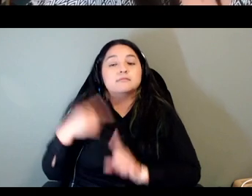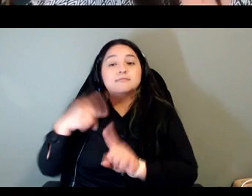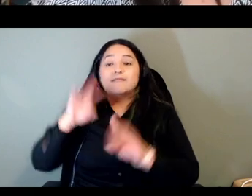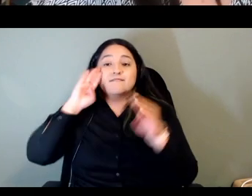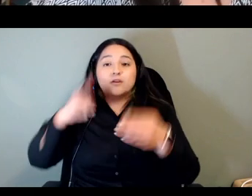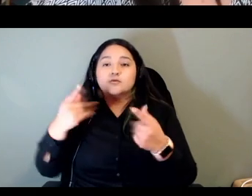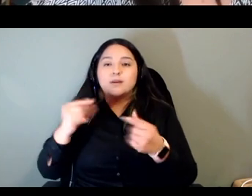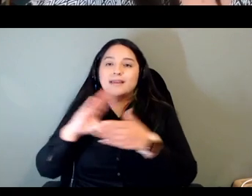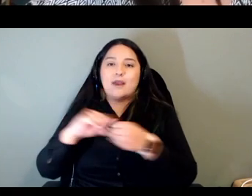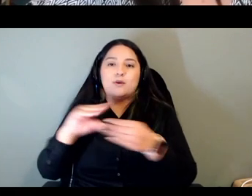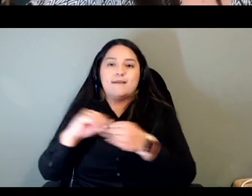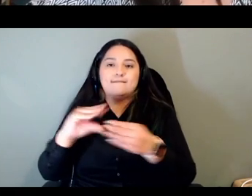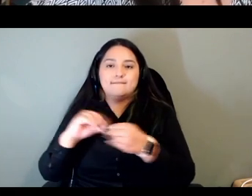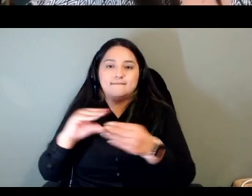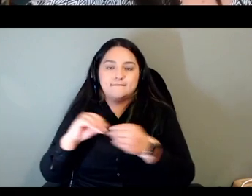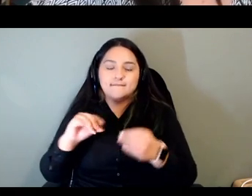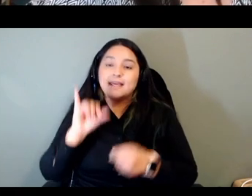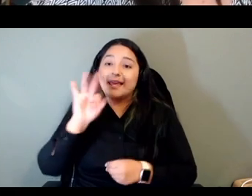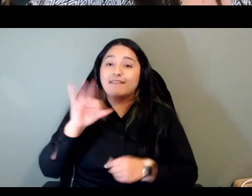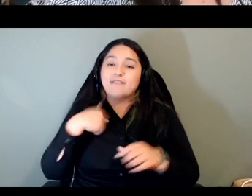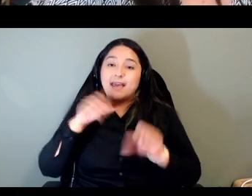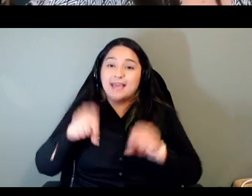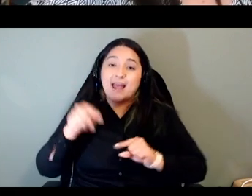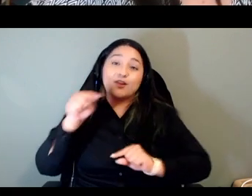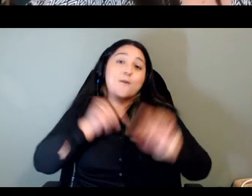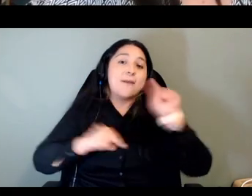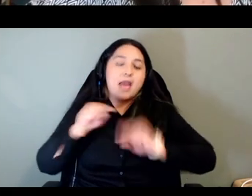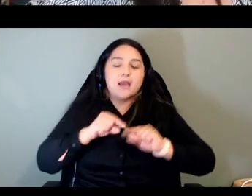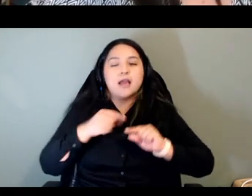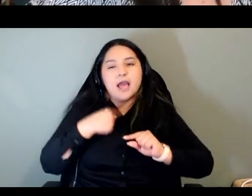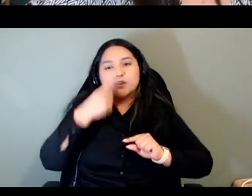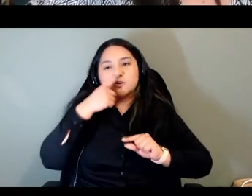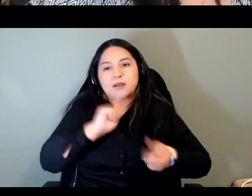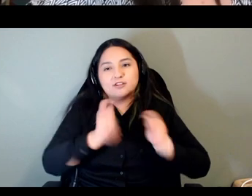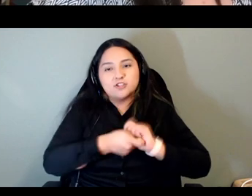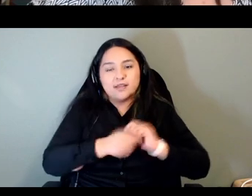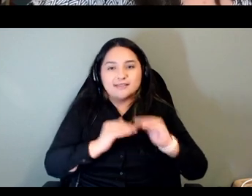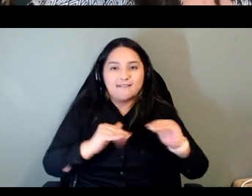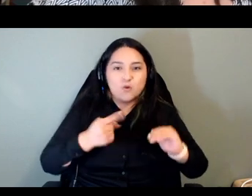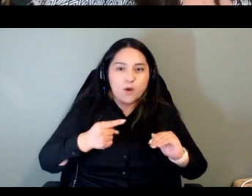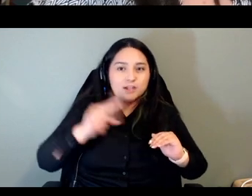we would redo levels one and two um but these narratives are so integral to who we are as